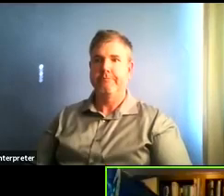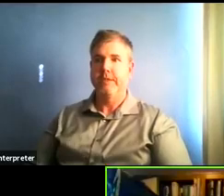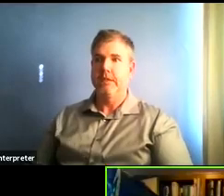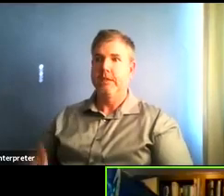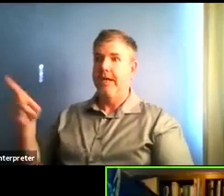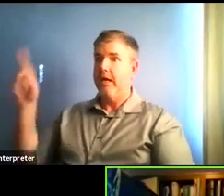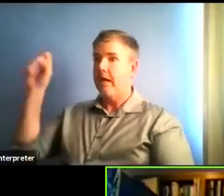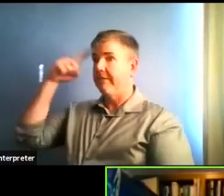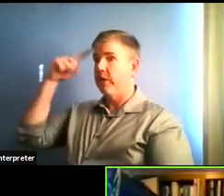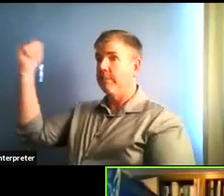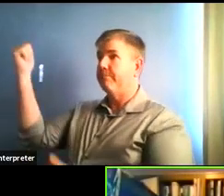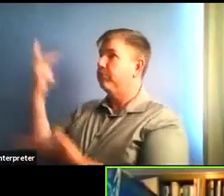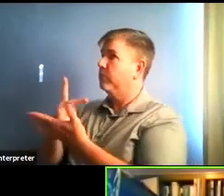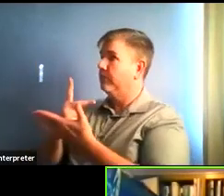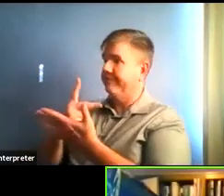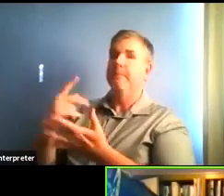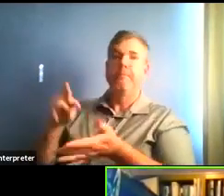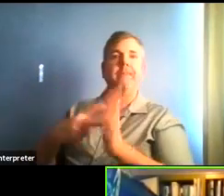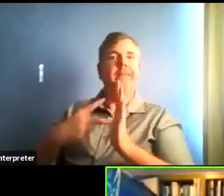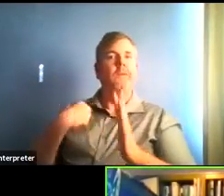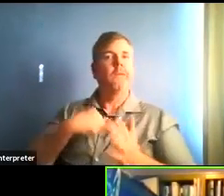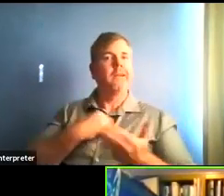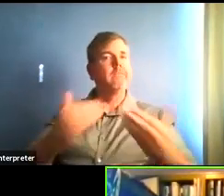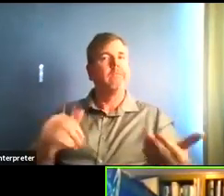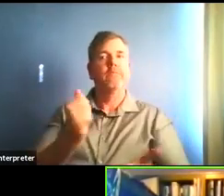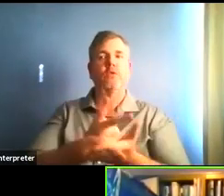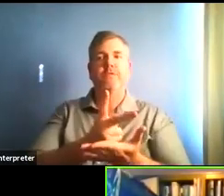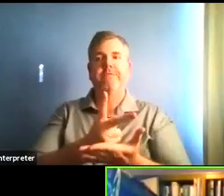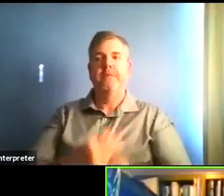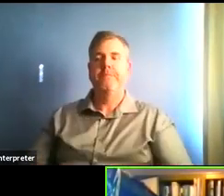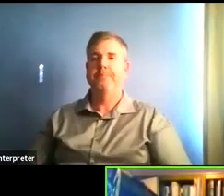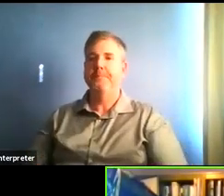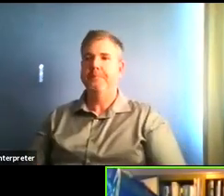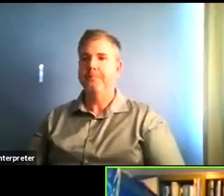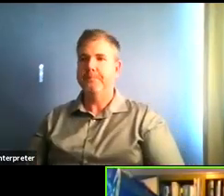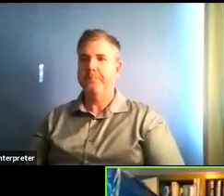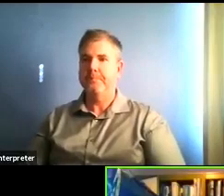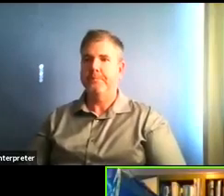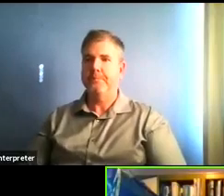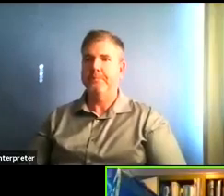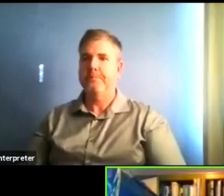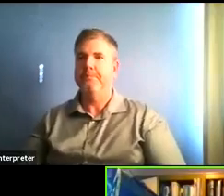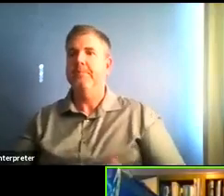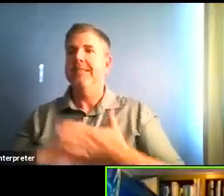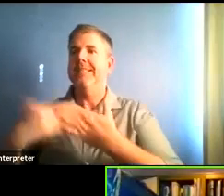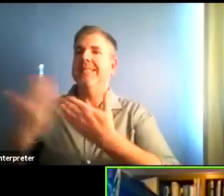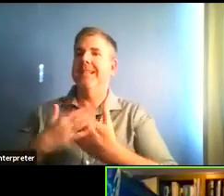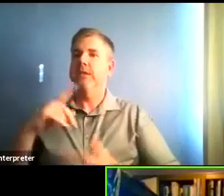Now we'll turn to our our media partners. We have a question for Martin Espinosa, the press Democrat Martin.